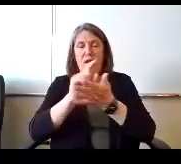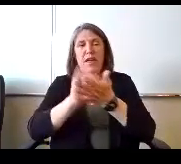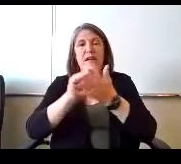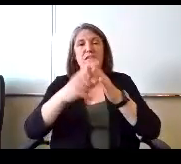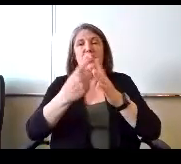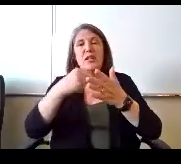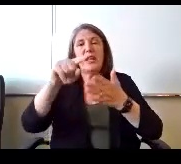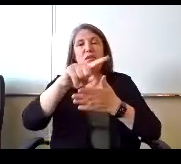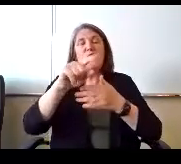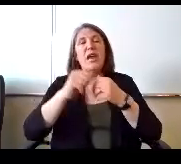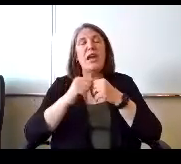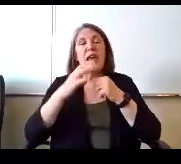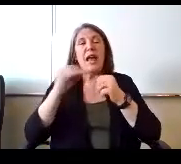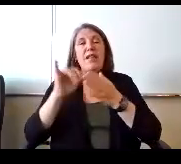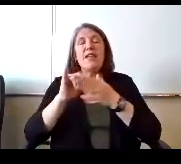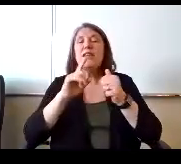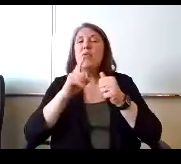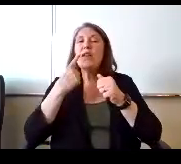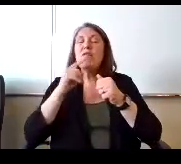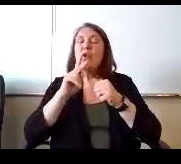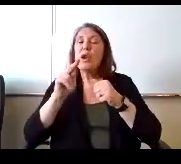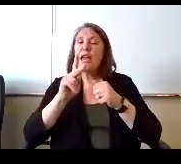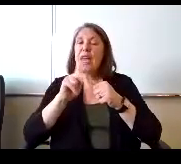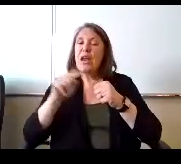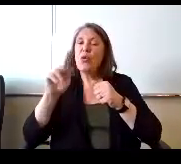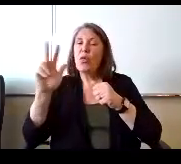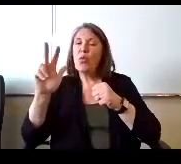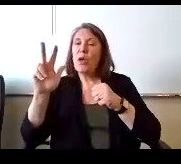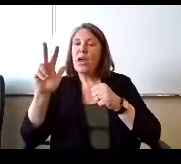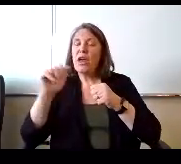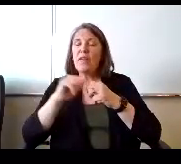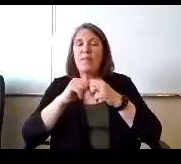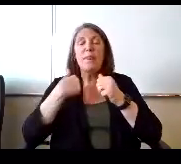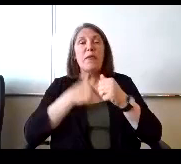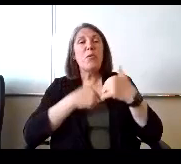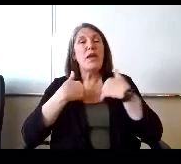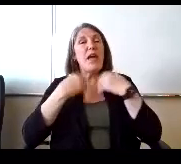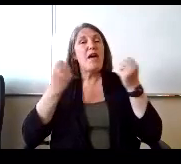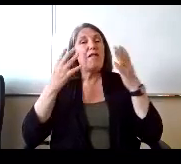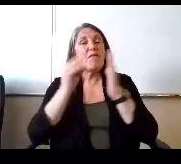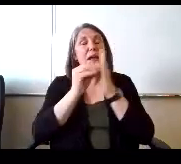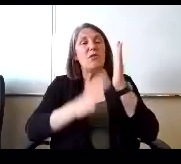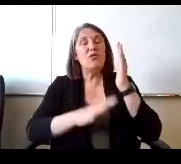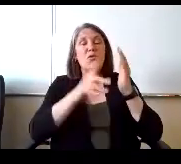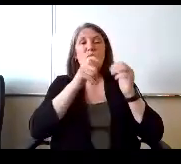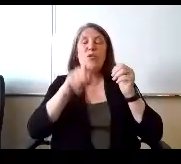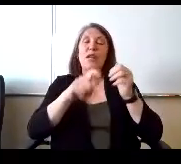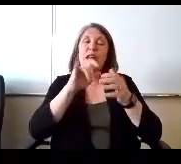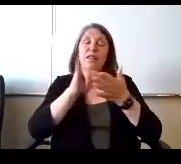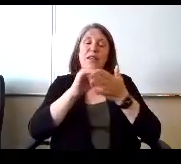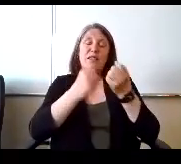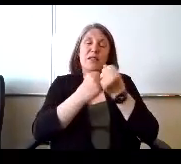and this is really for K3 students. We have a lot of students that need this support in K3. That's their focus area.